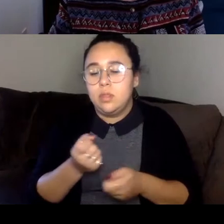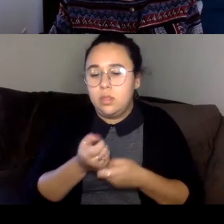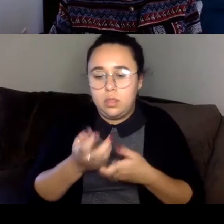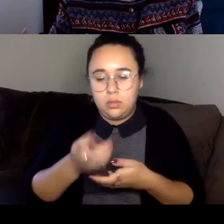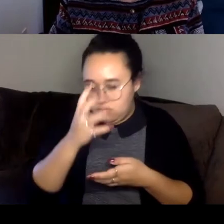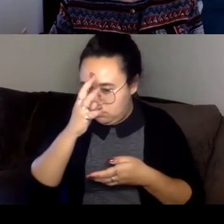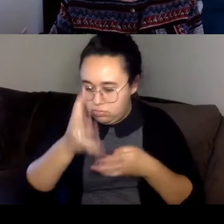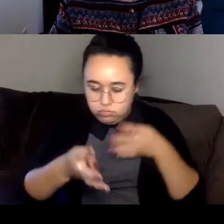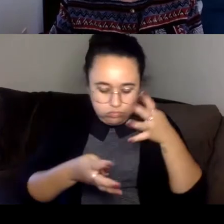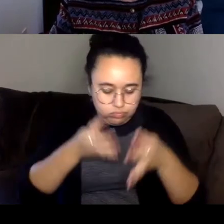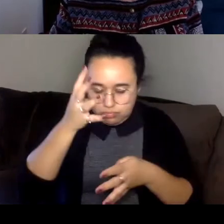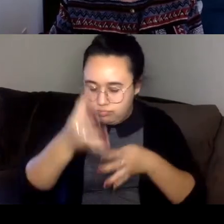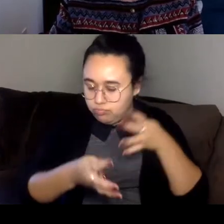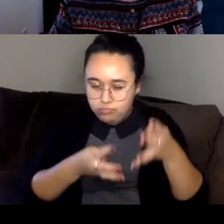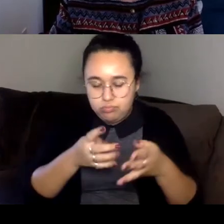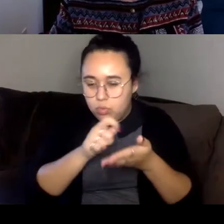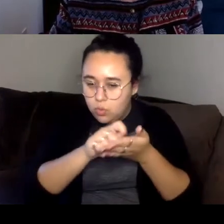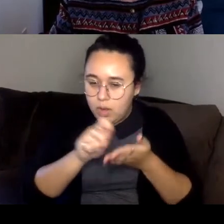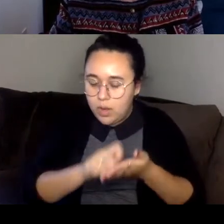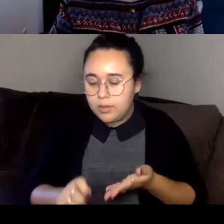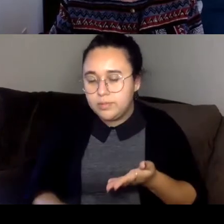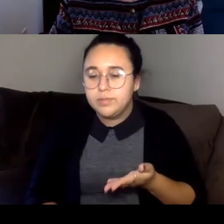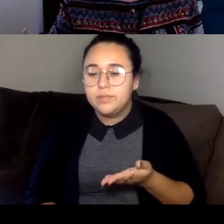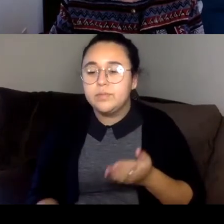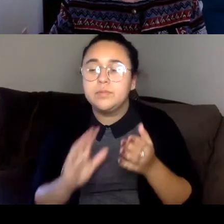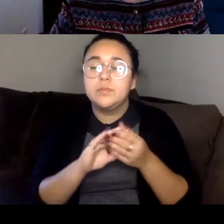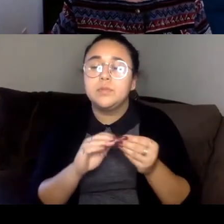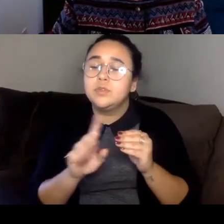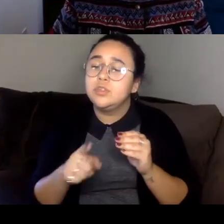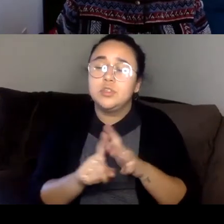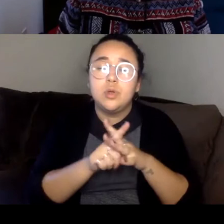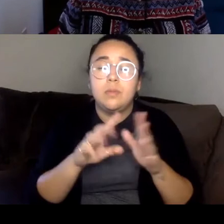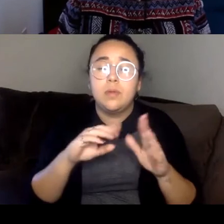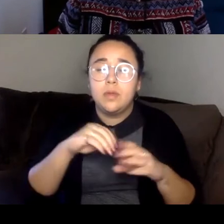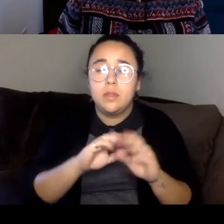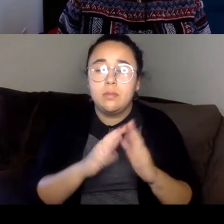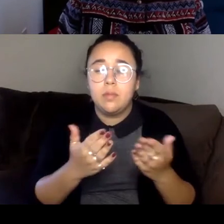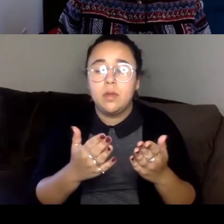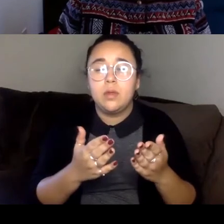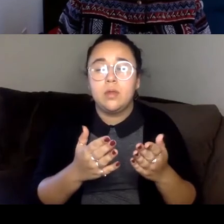And a lot of the stories, disappear in the book, in the order in which they came to me